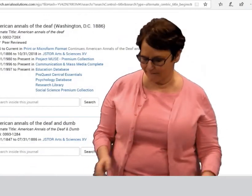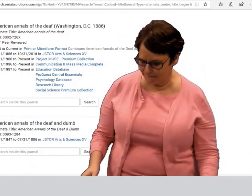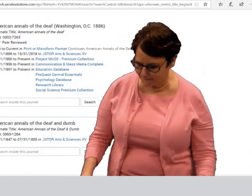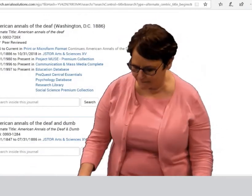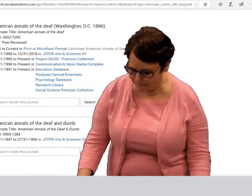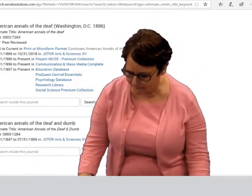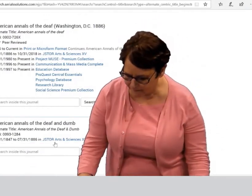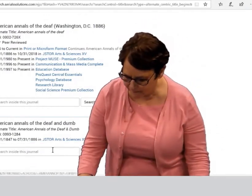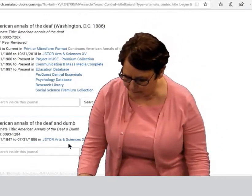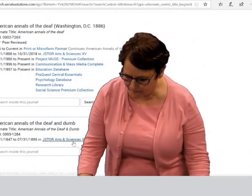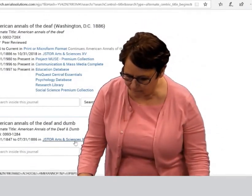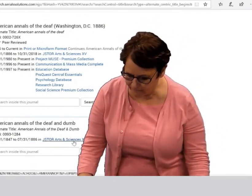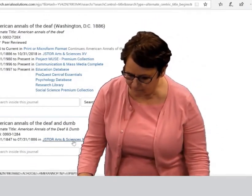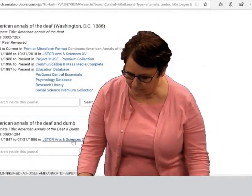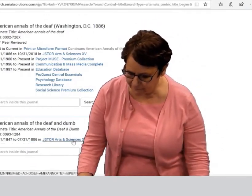so I'll go ahead and click on that link.